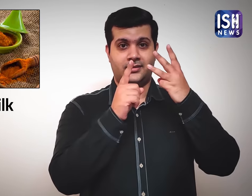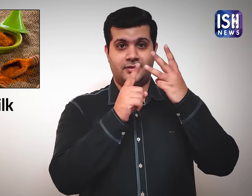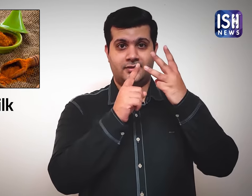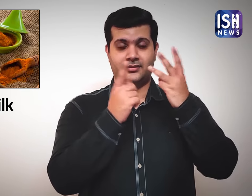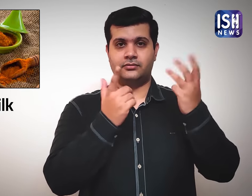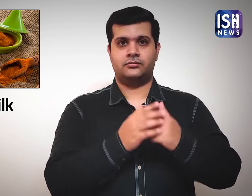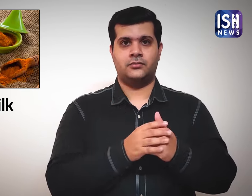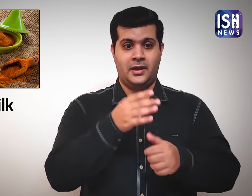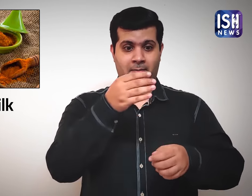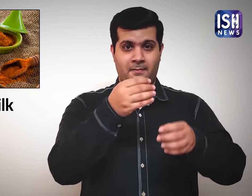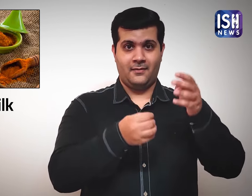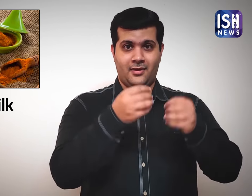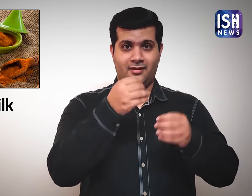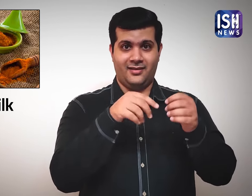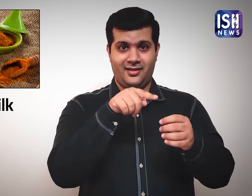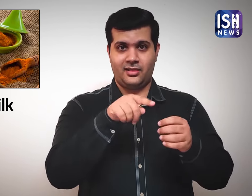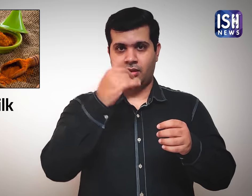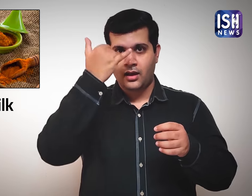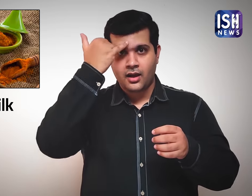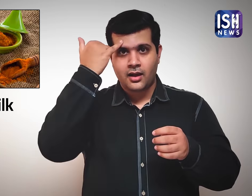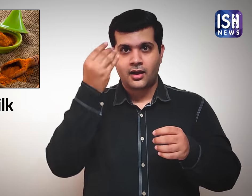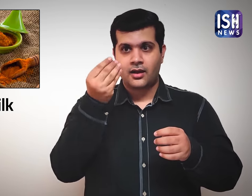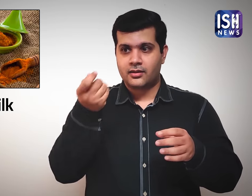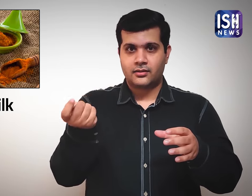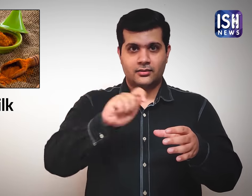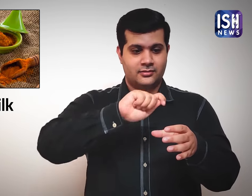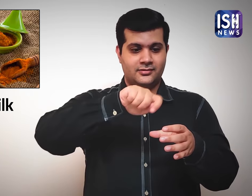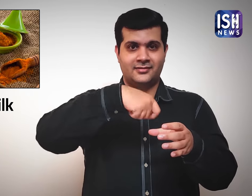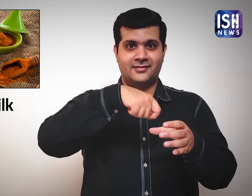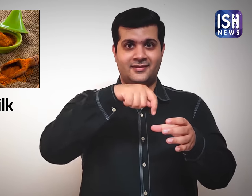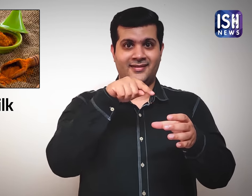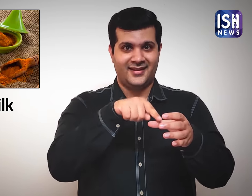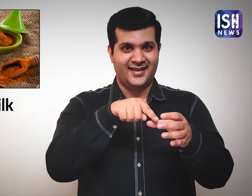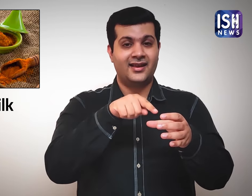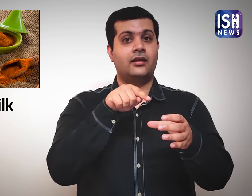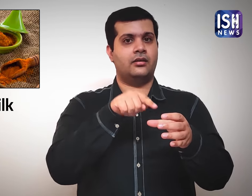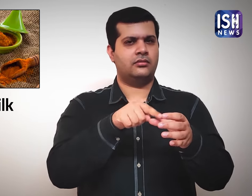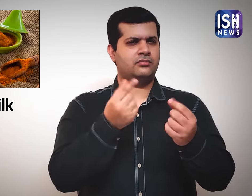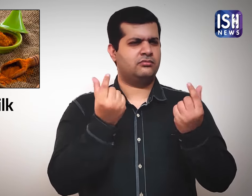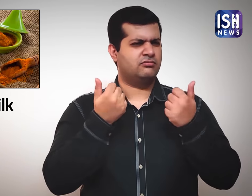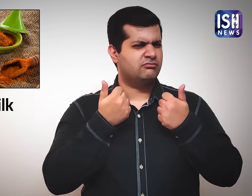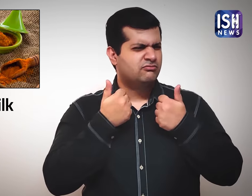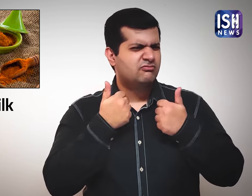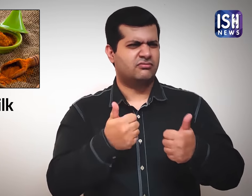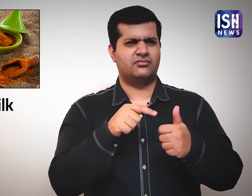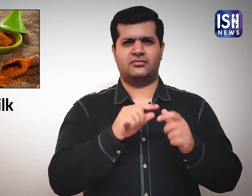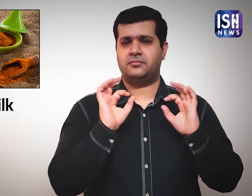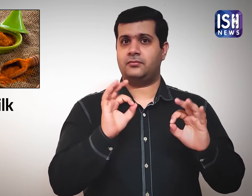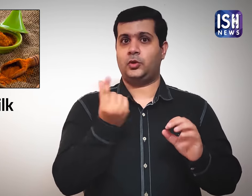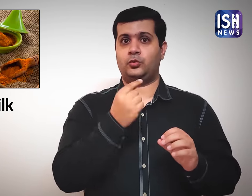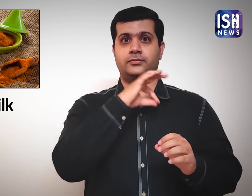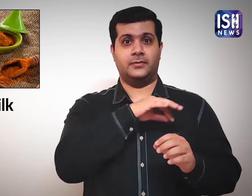Turmeric added to milk is the best for health.